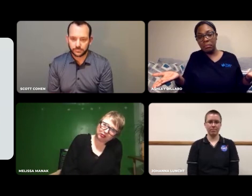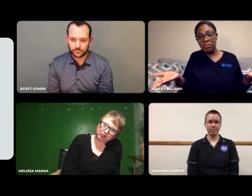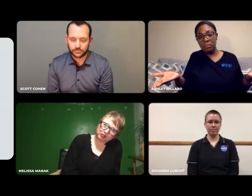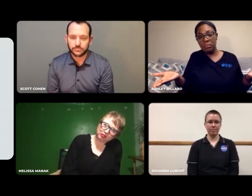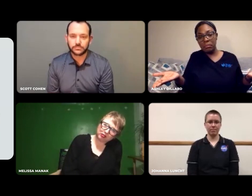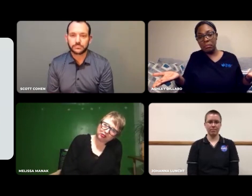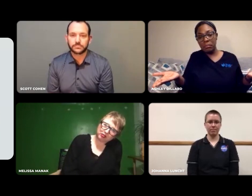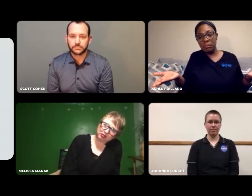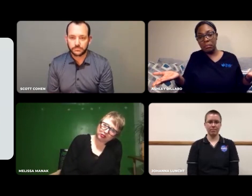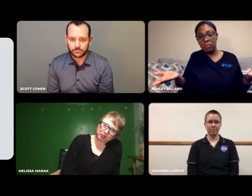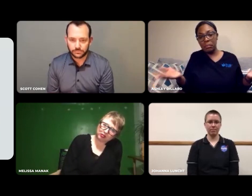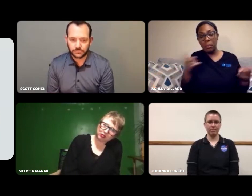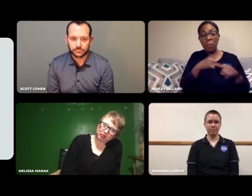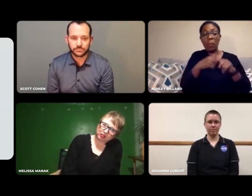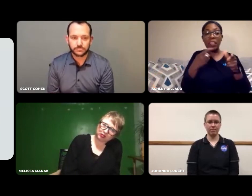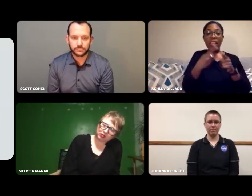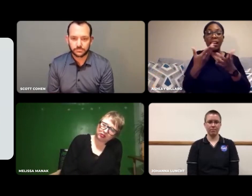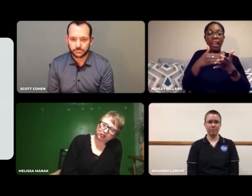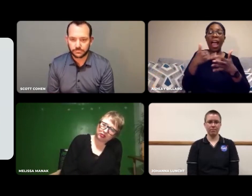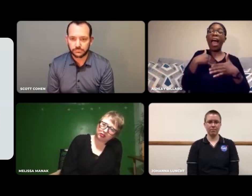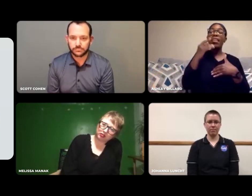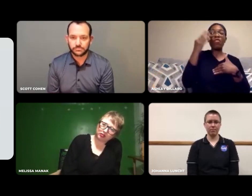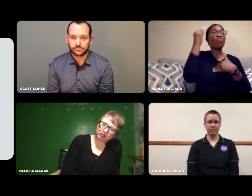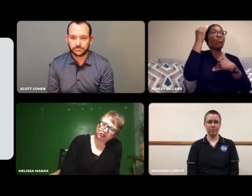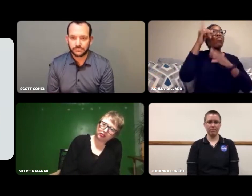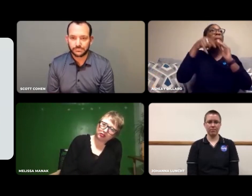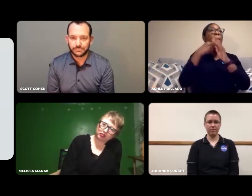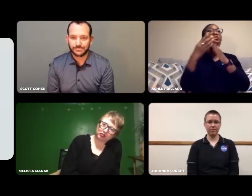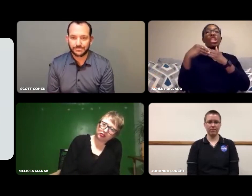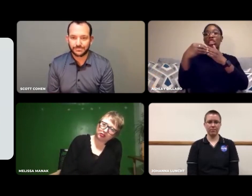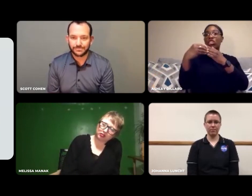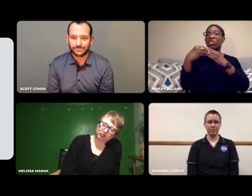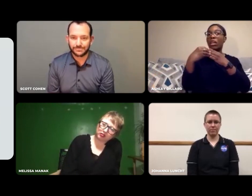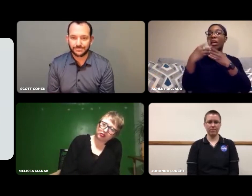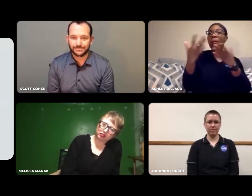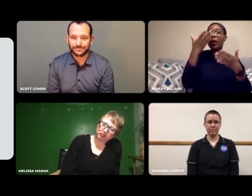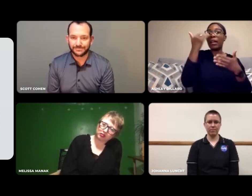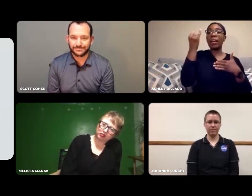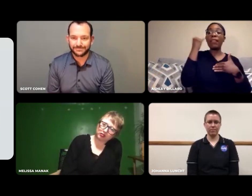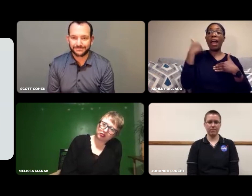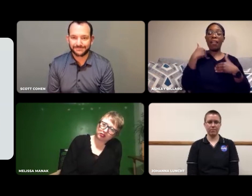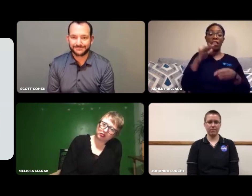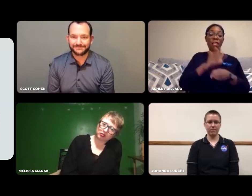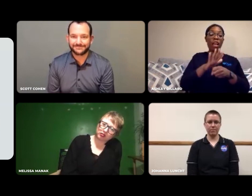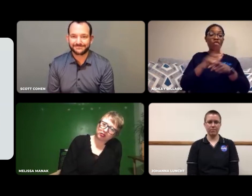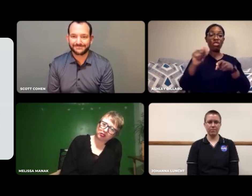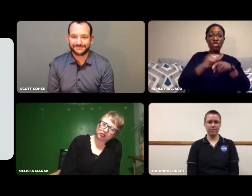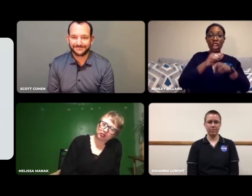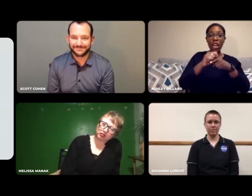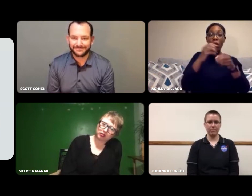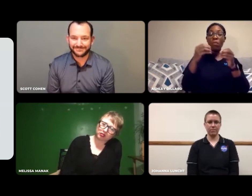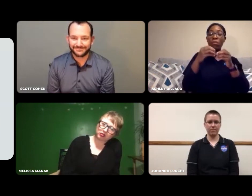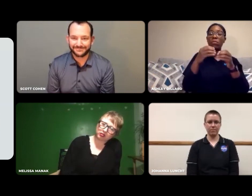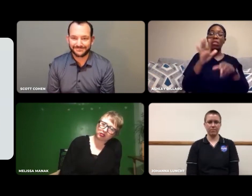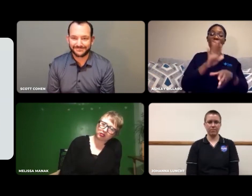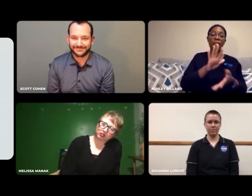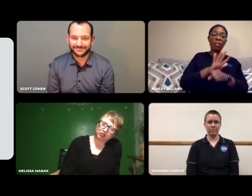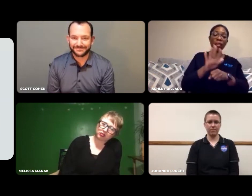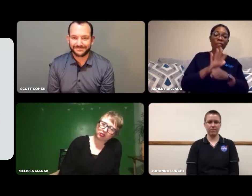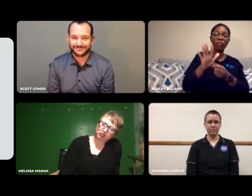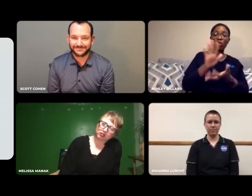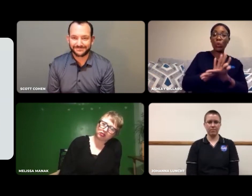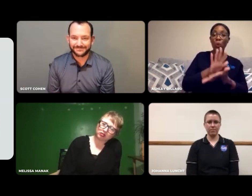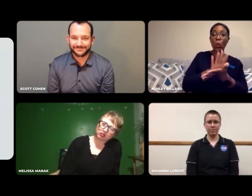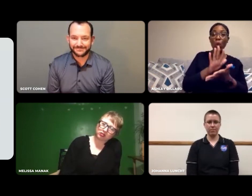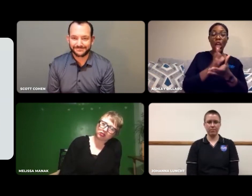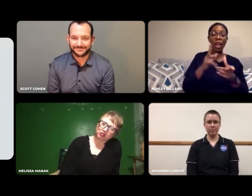But then again, I have thought about leadership as well, with enough training and schooling.